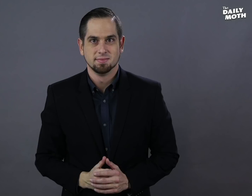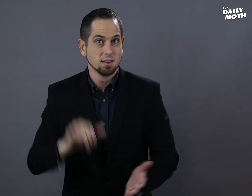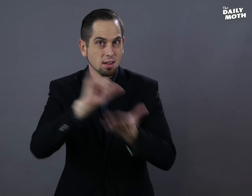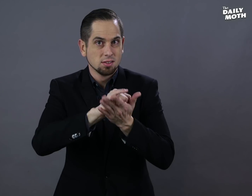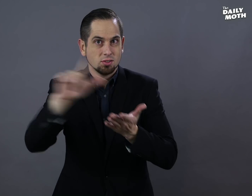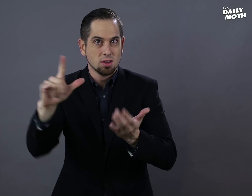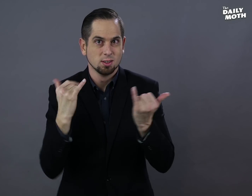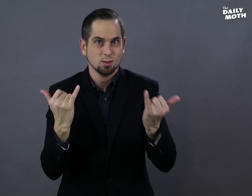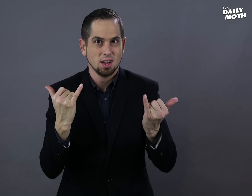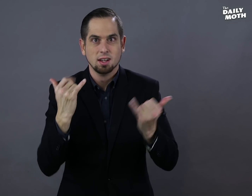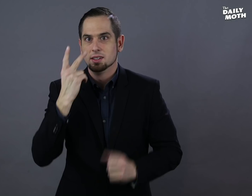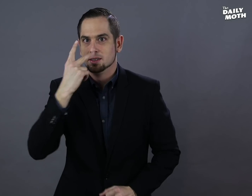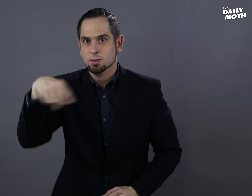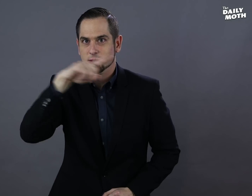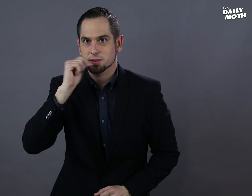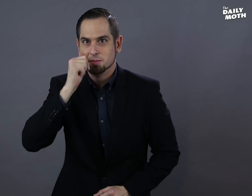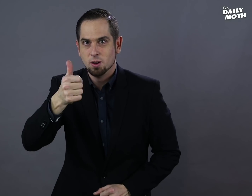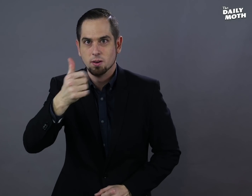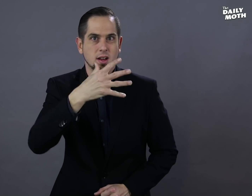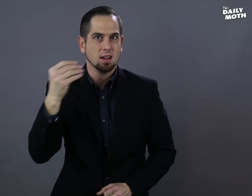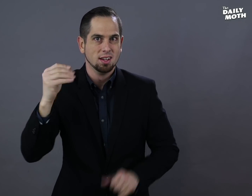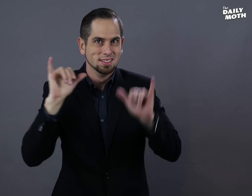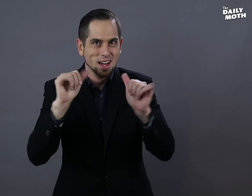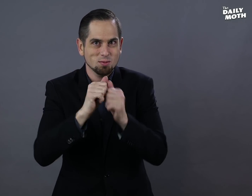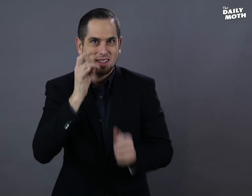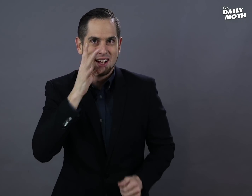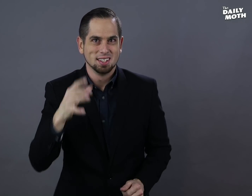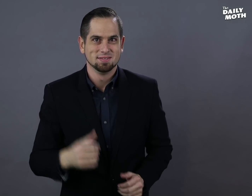That is all for today. See you tomorrow and stay with the light!